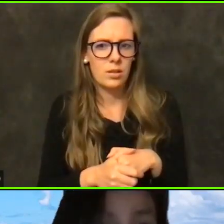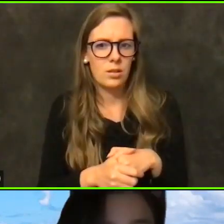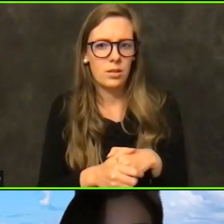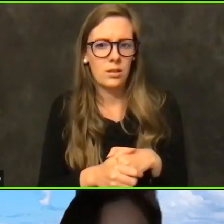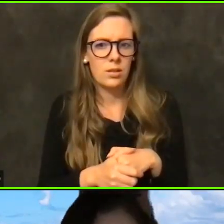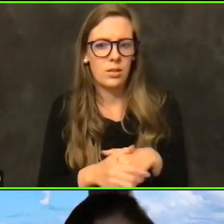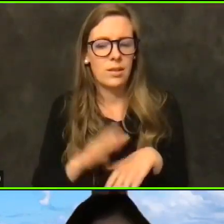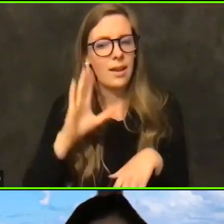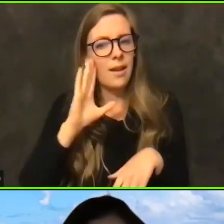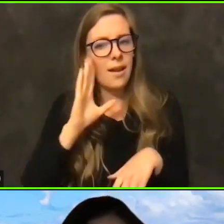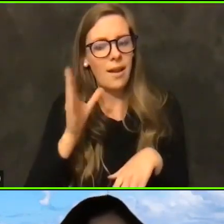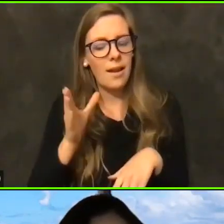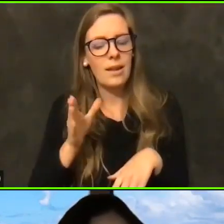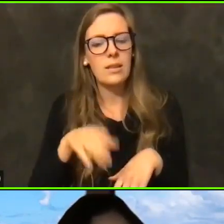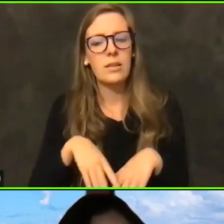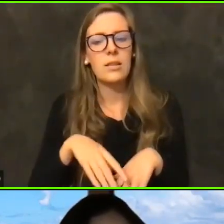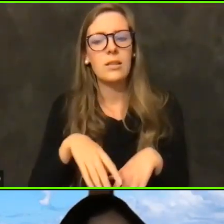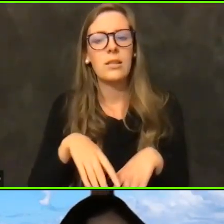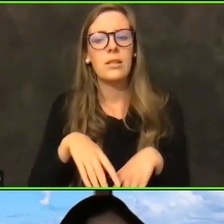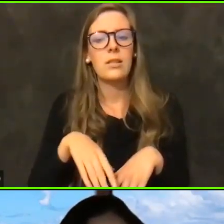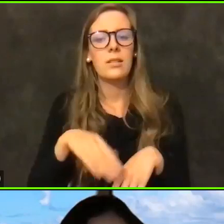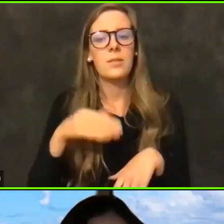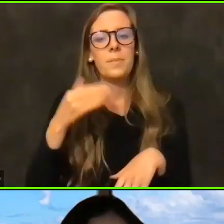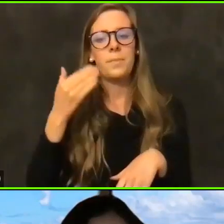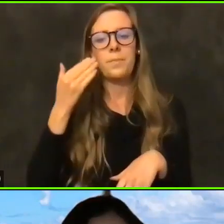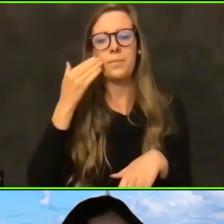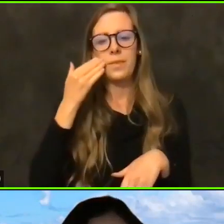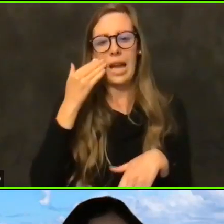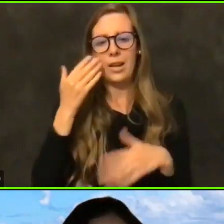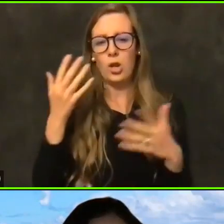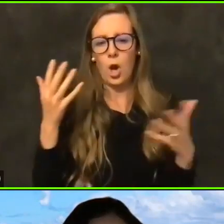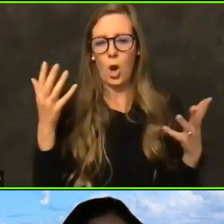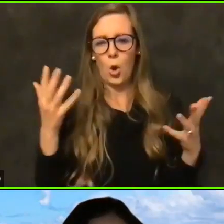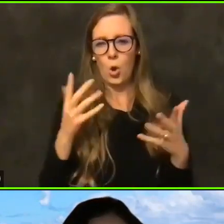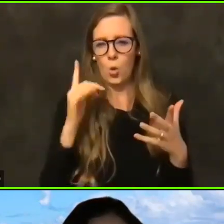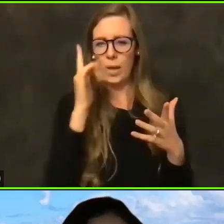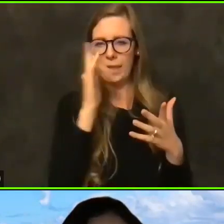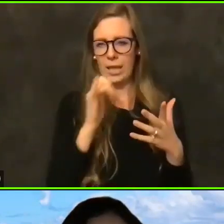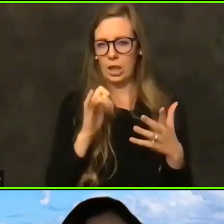so I know what things look on the back end side of the data.